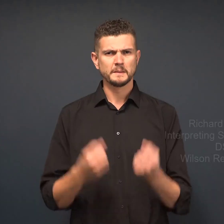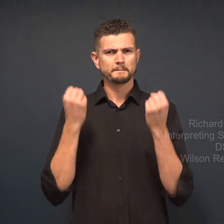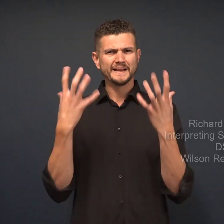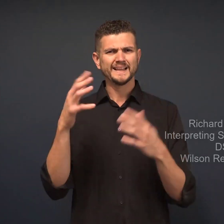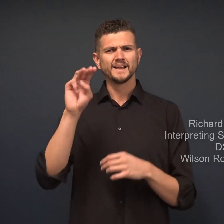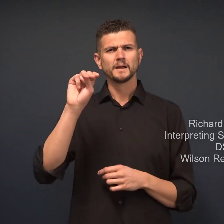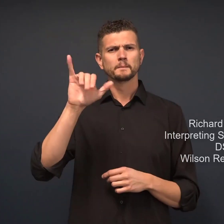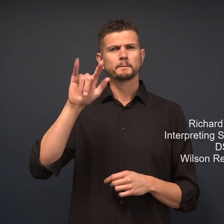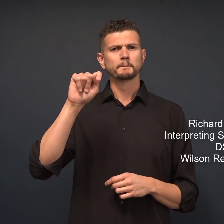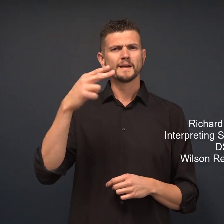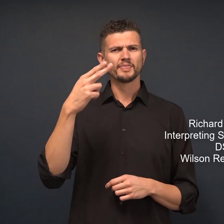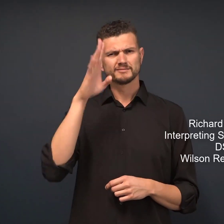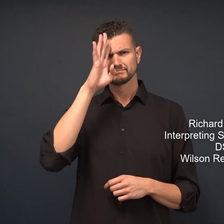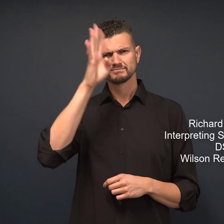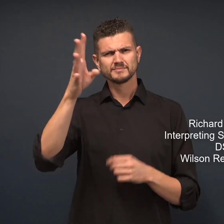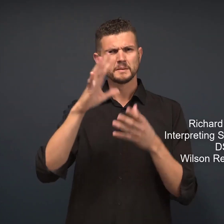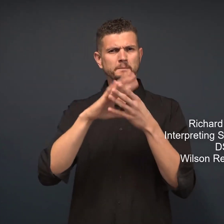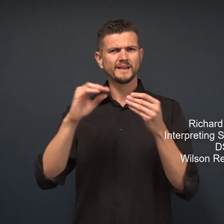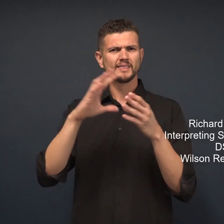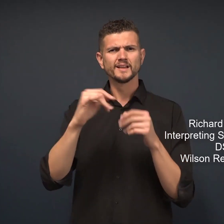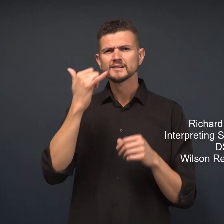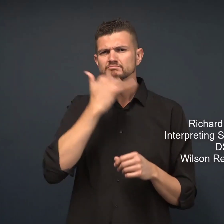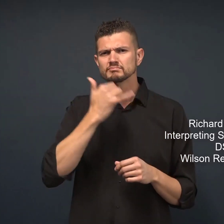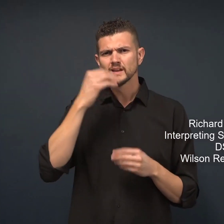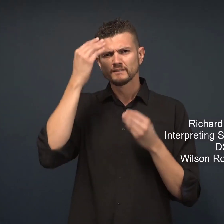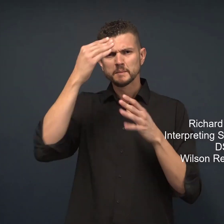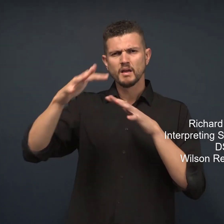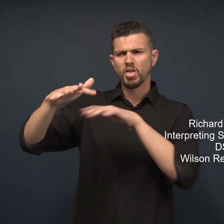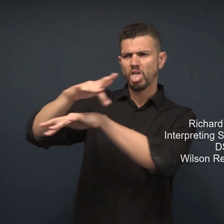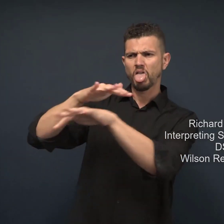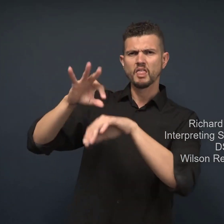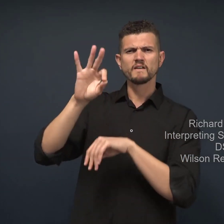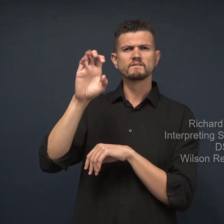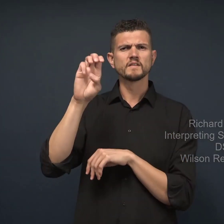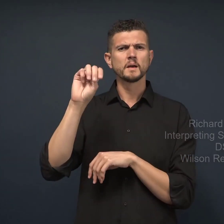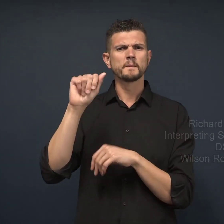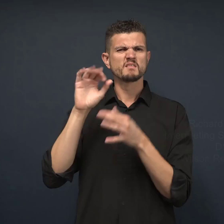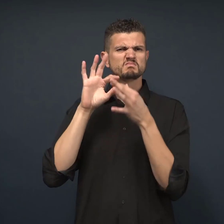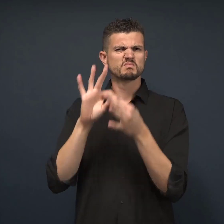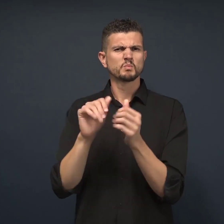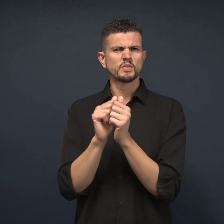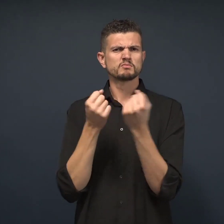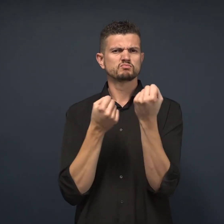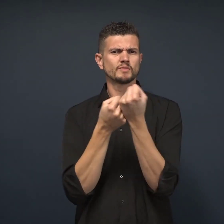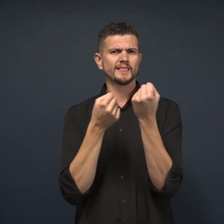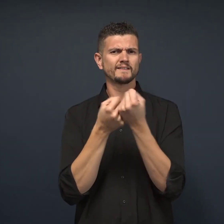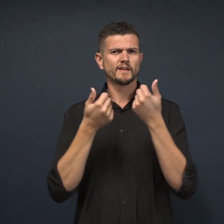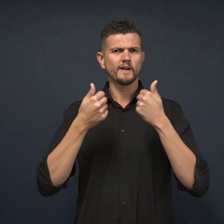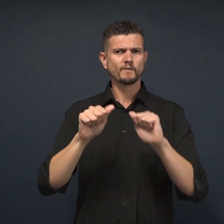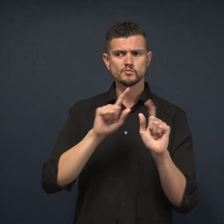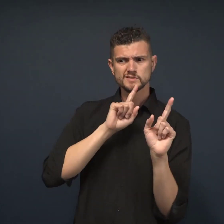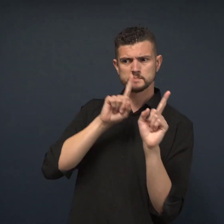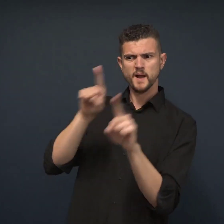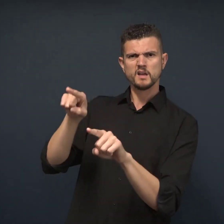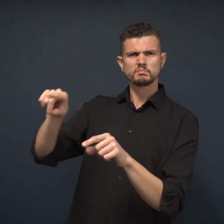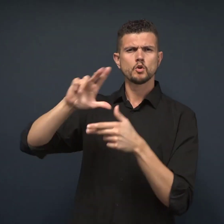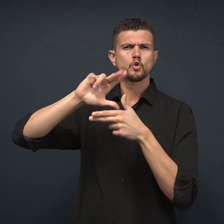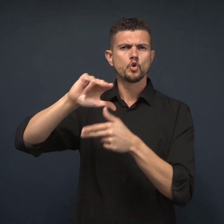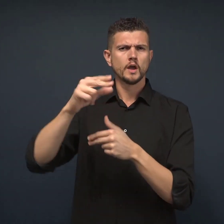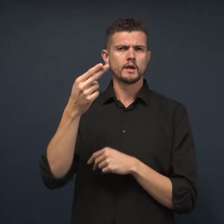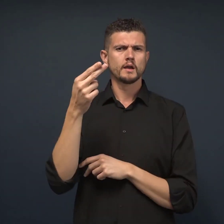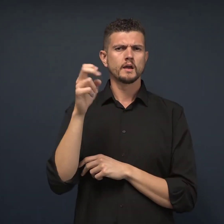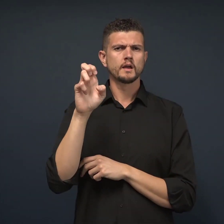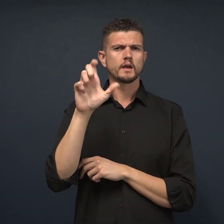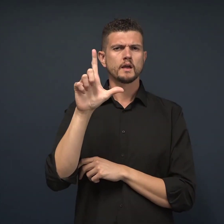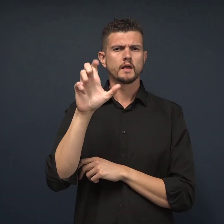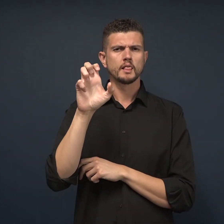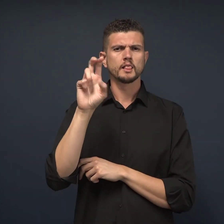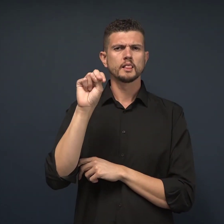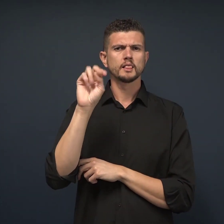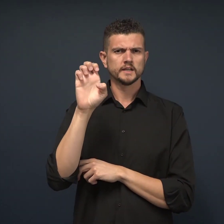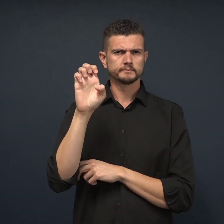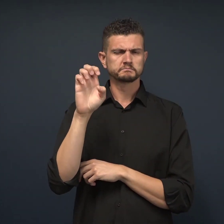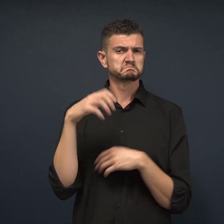There are so many myths and misinformation circulating about the FEMA relief efforts in response to Hurricane Helene.